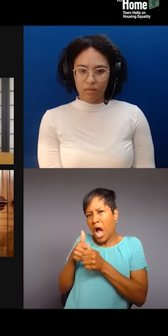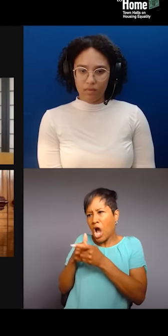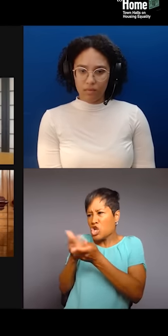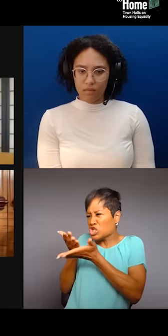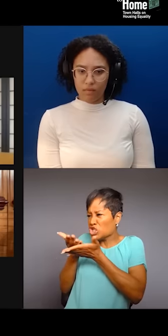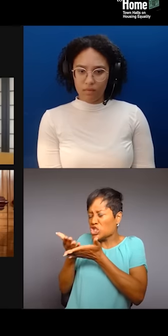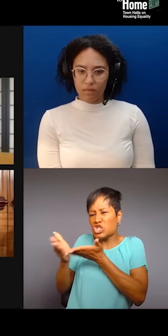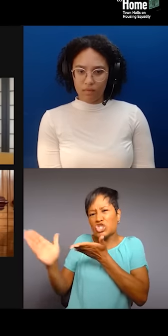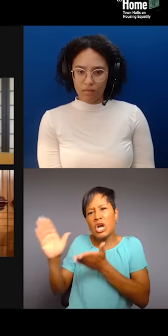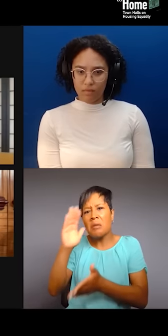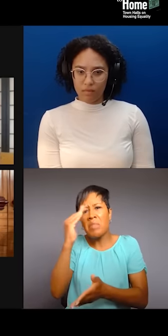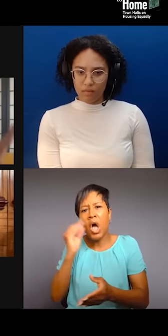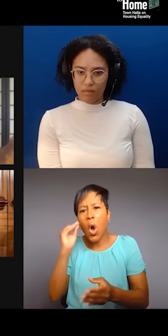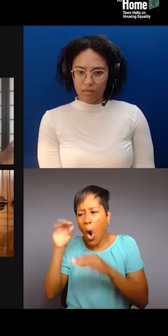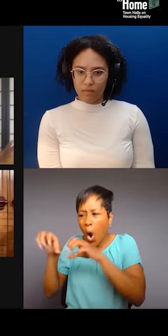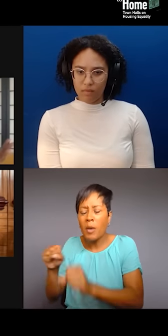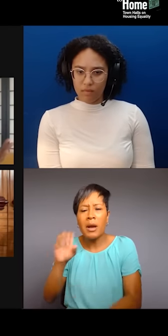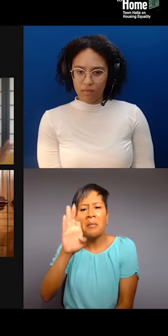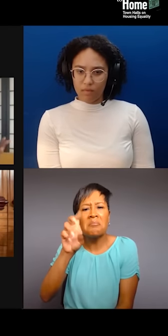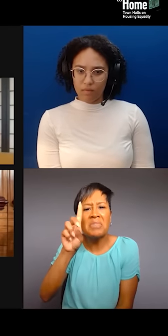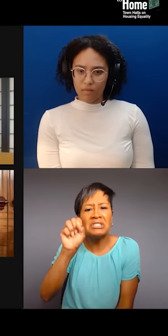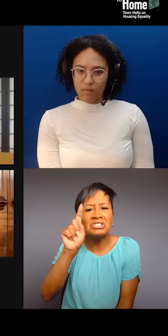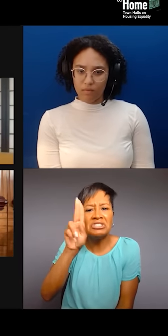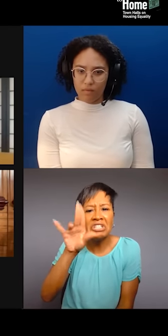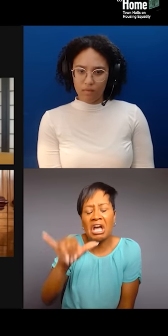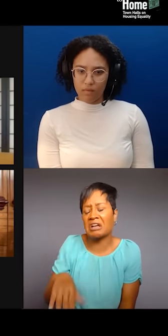but then refuse to support businesses that are existing.